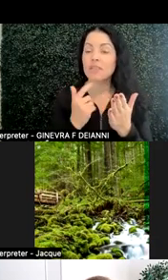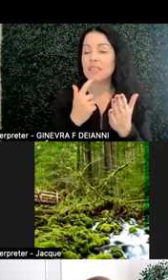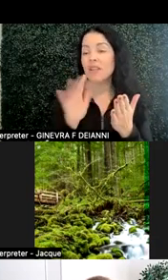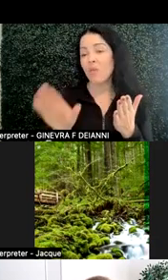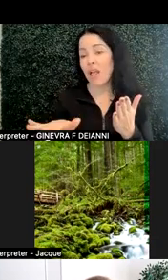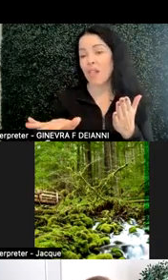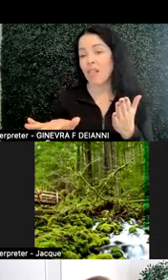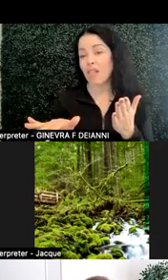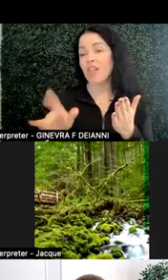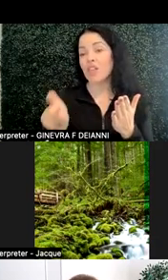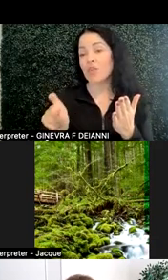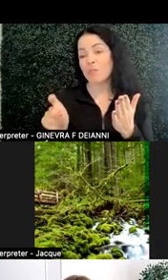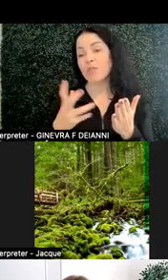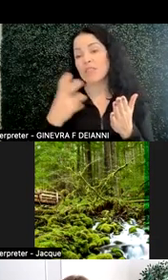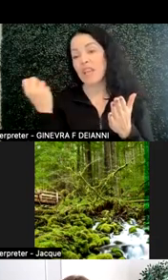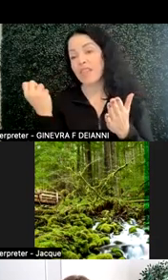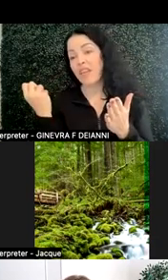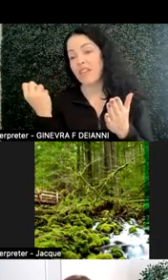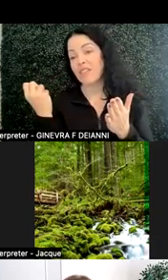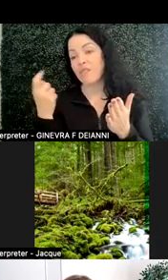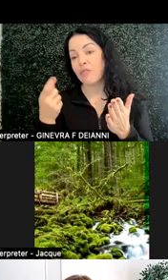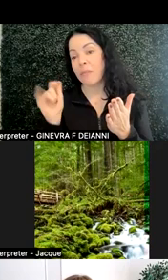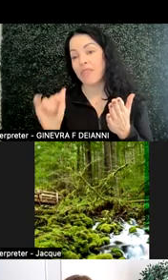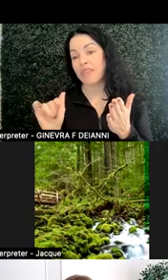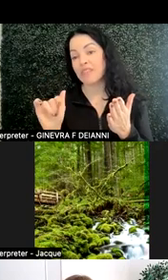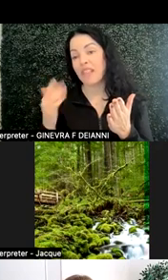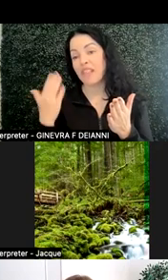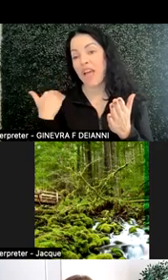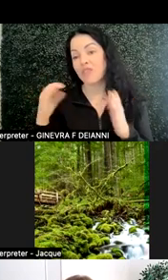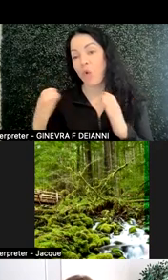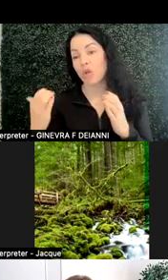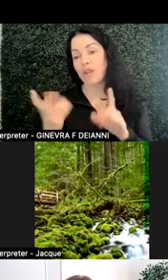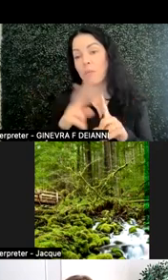from the prep course and added to this course. Skipping over, not doing those.